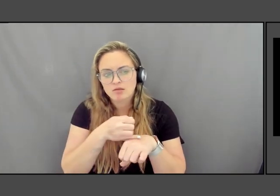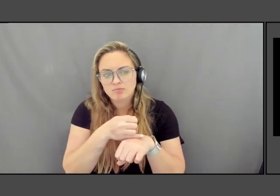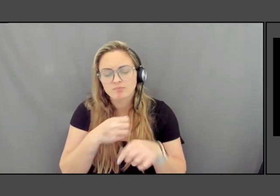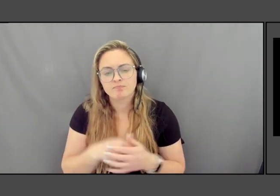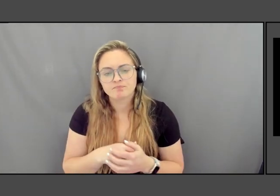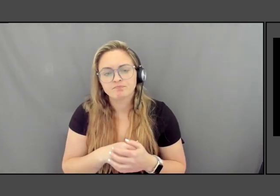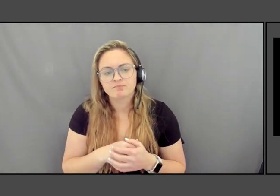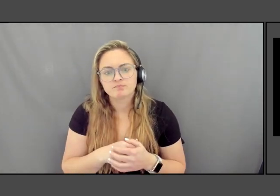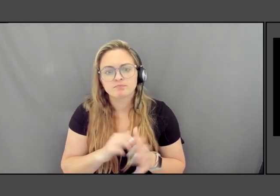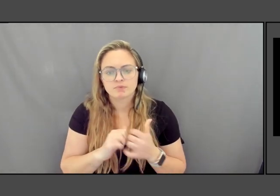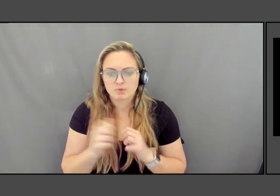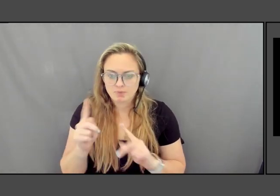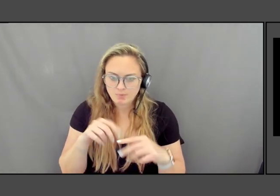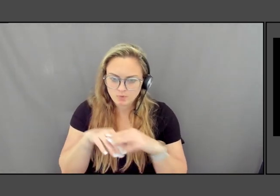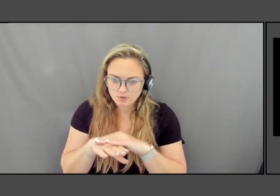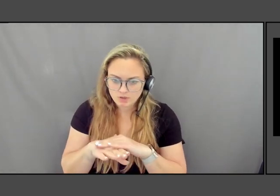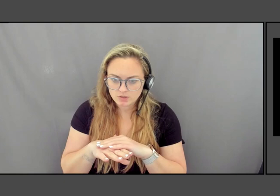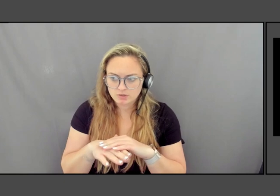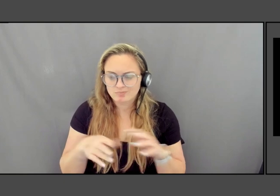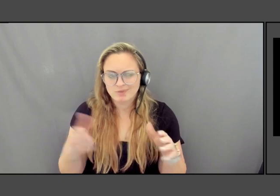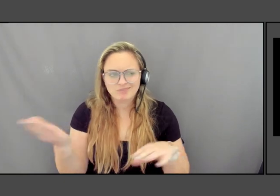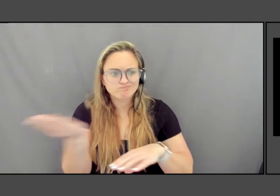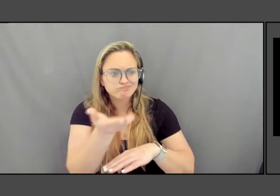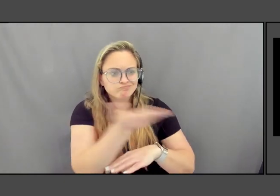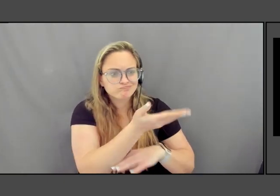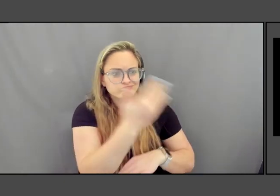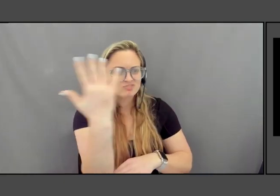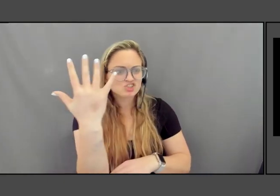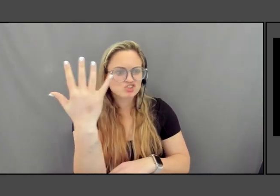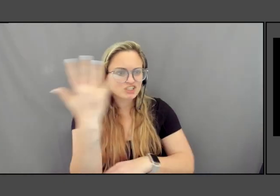They cut down all the trees and then the they wiped themselves out when we're